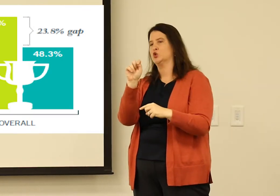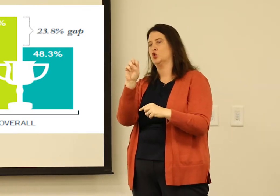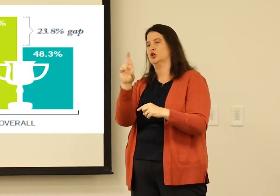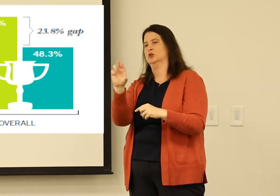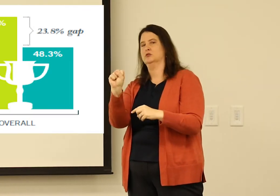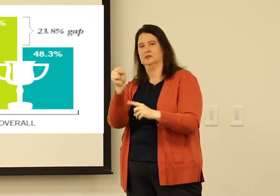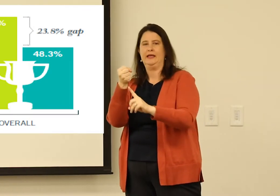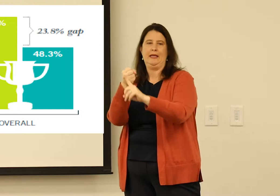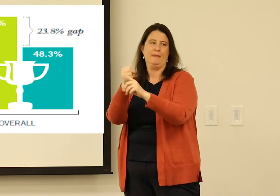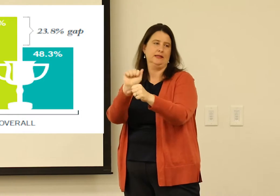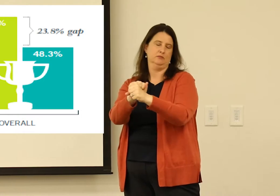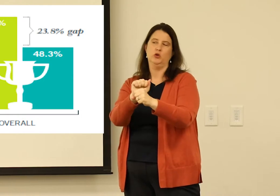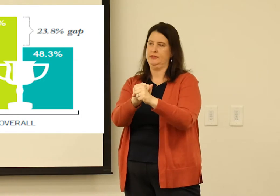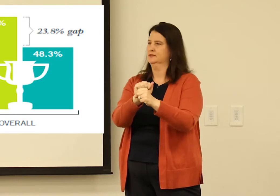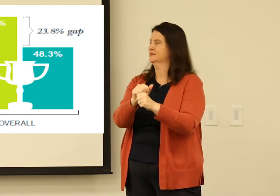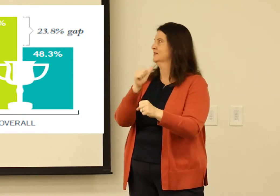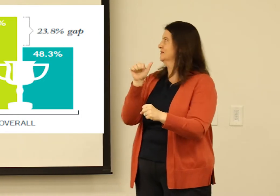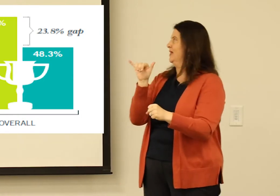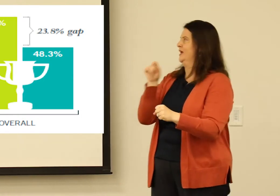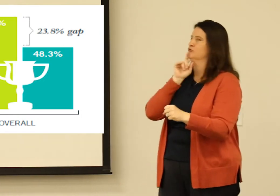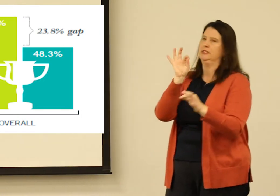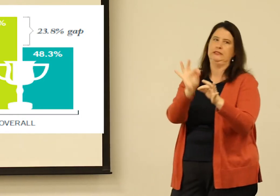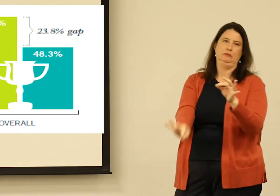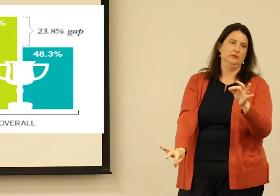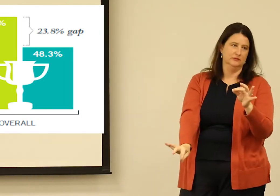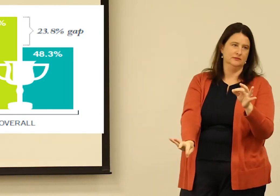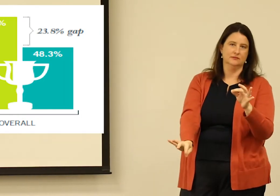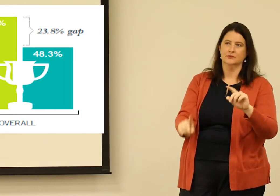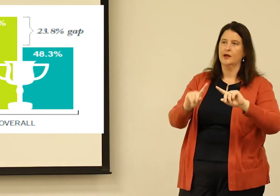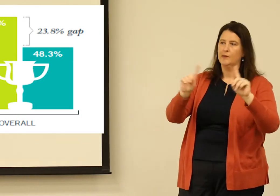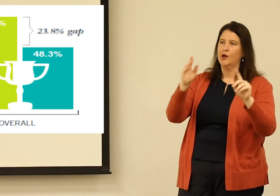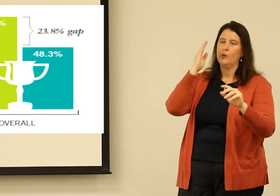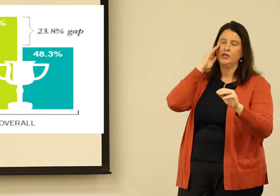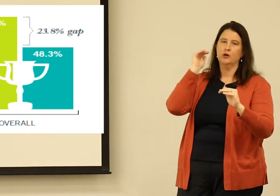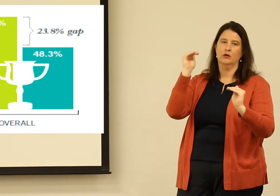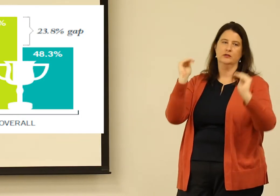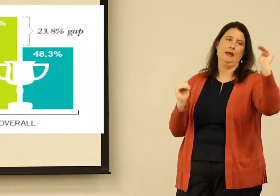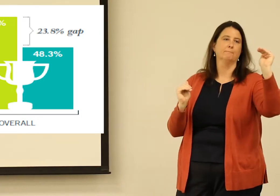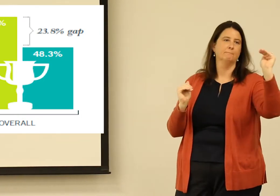Now there are a number of complicated factors that are going to impact employment. It's never going to be something simple.